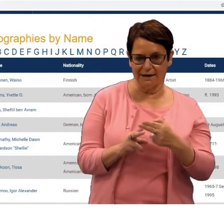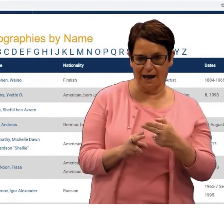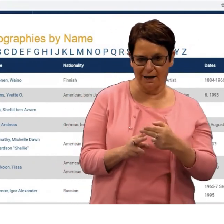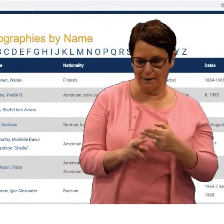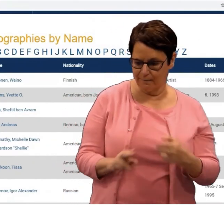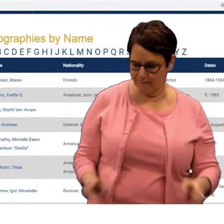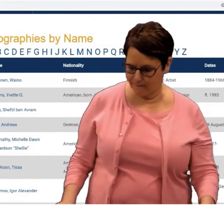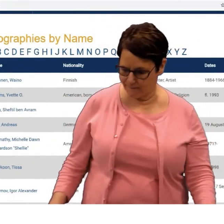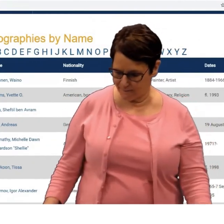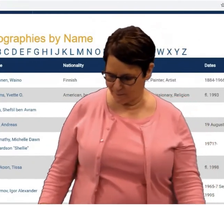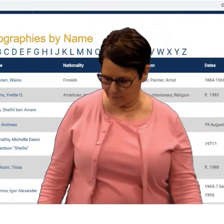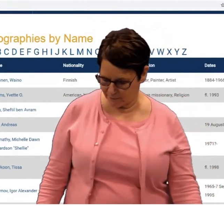You also can search by name.